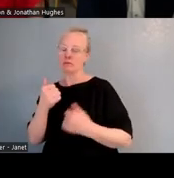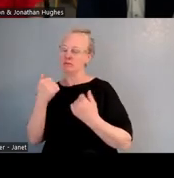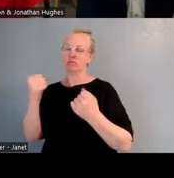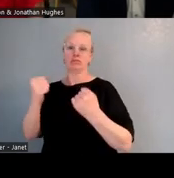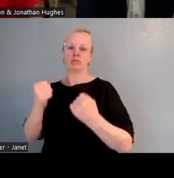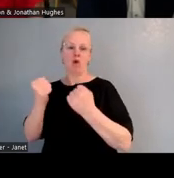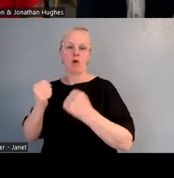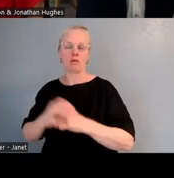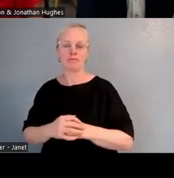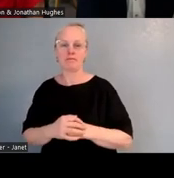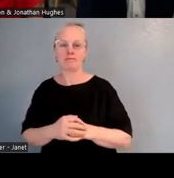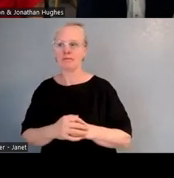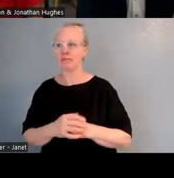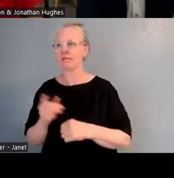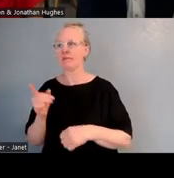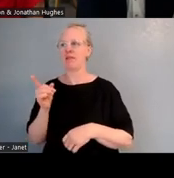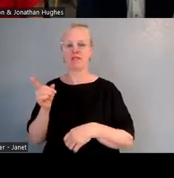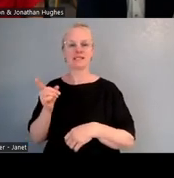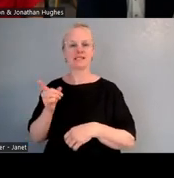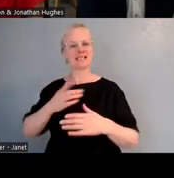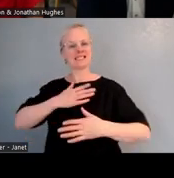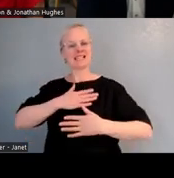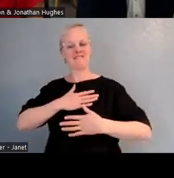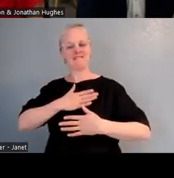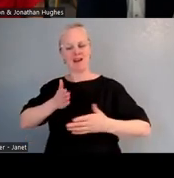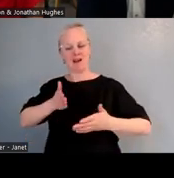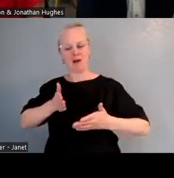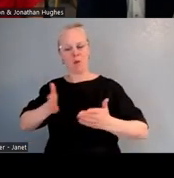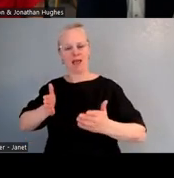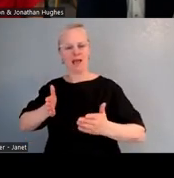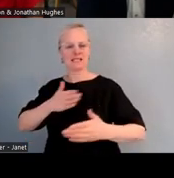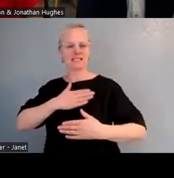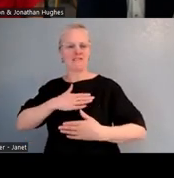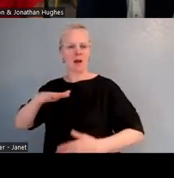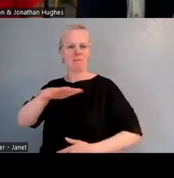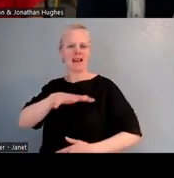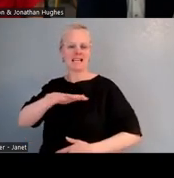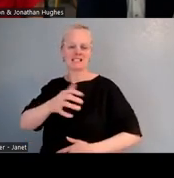it's a real safe haven for our tamariki. They feel valued.